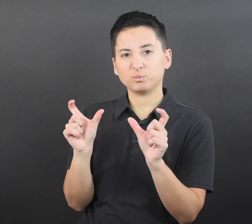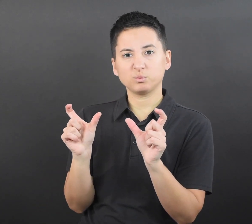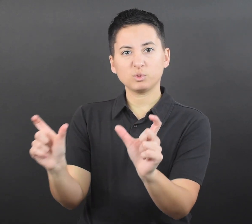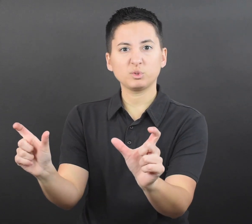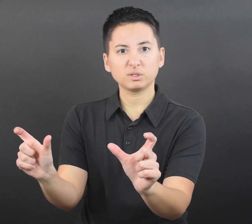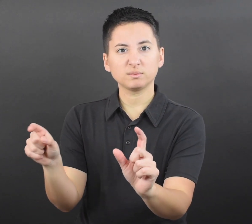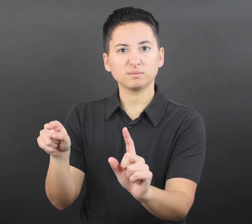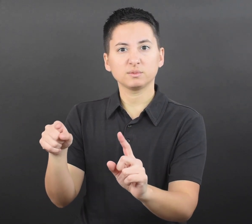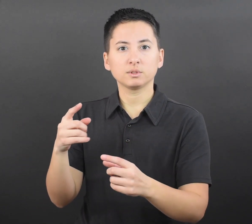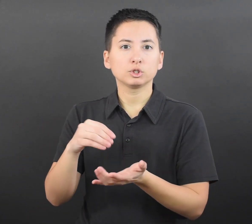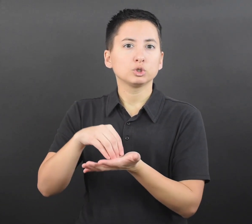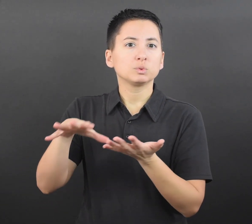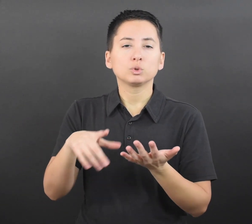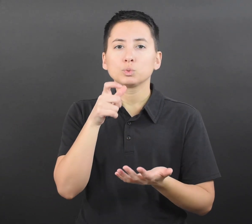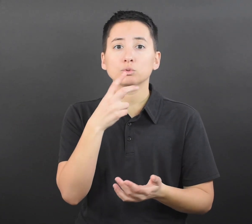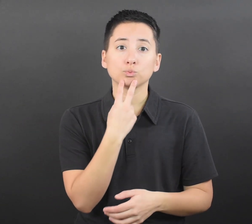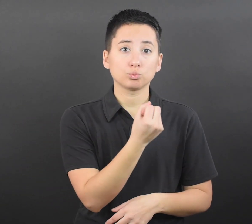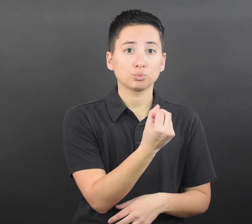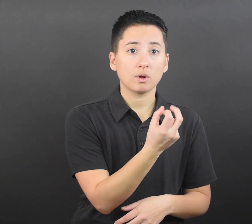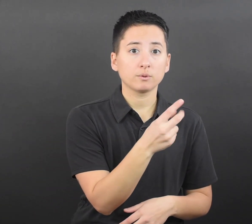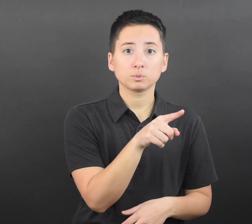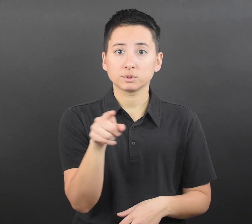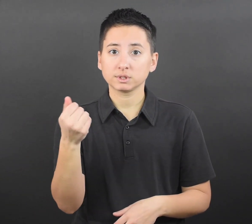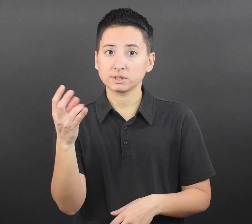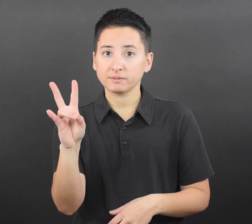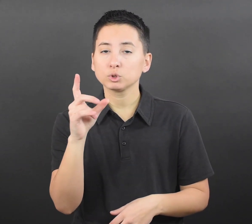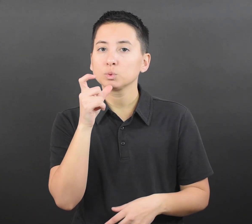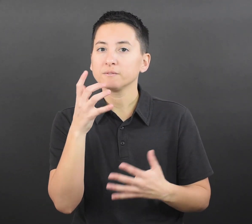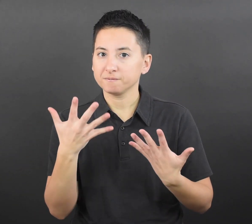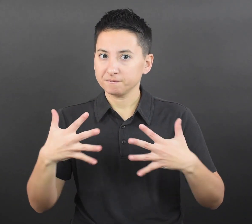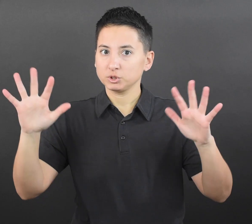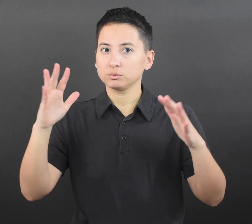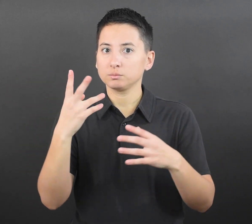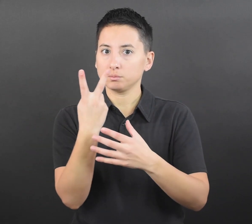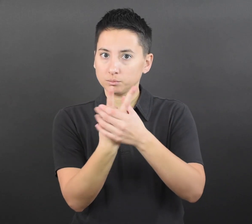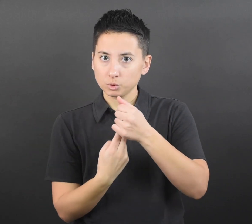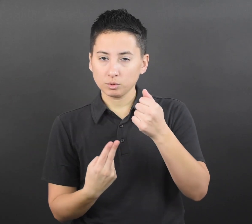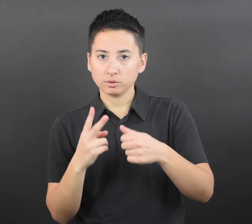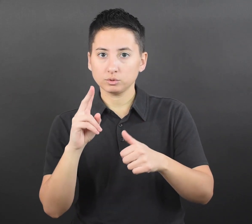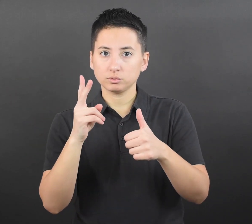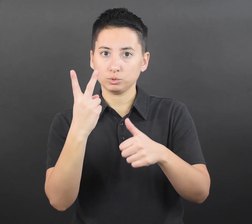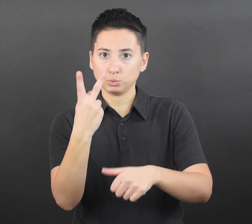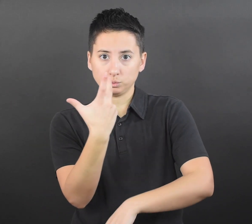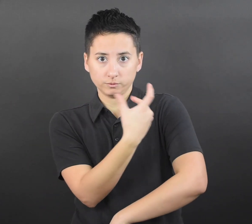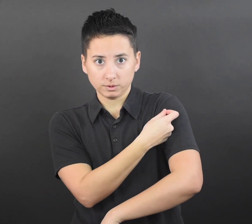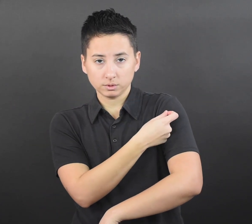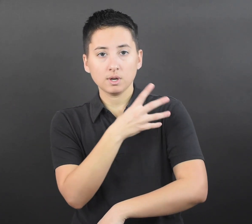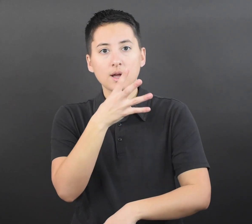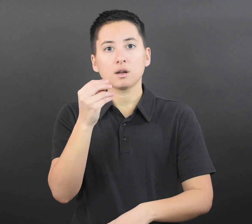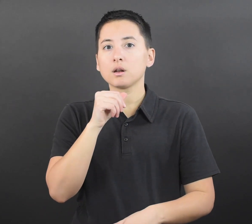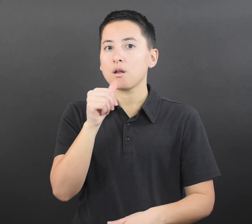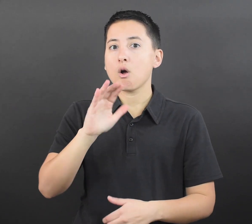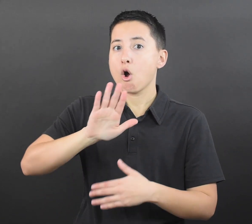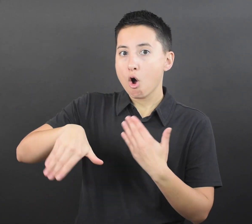who completed their primary vaccine series but have not yet received all eligible boosters.